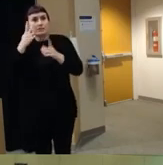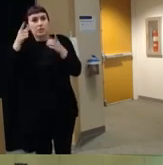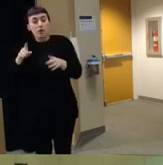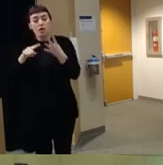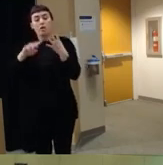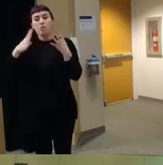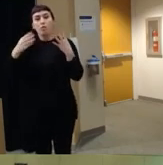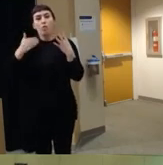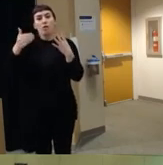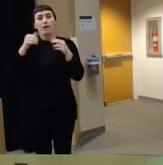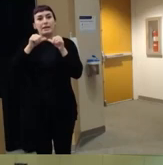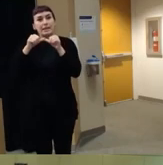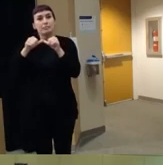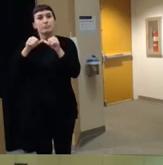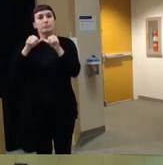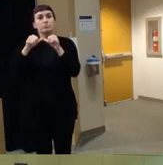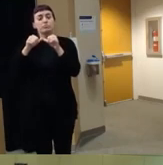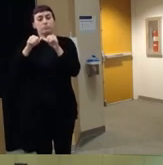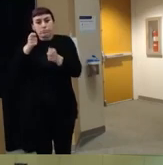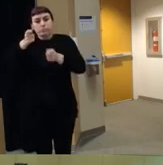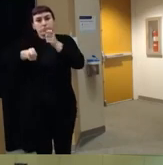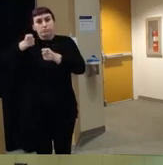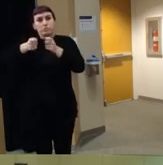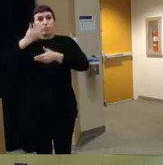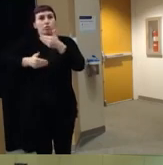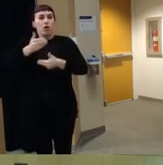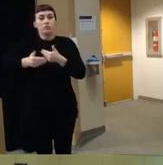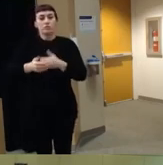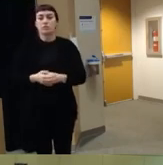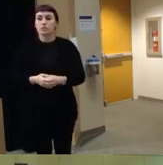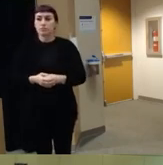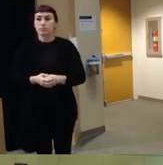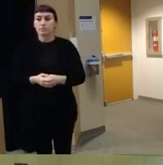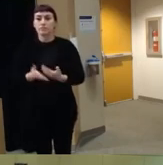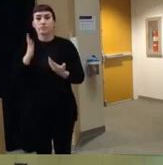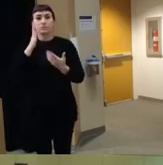of to keep refining the process and so um you know we put our intervention in place we think